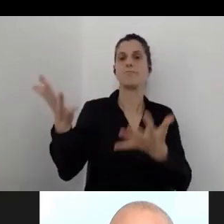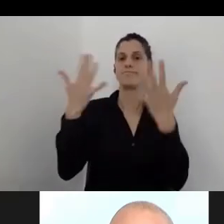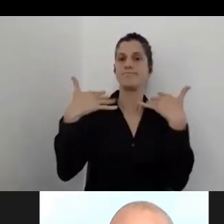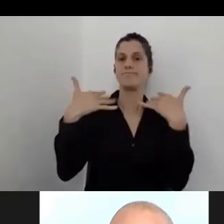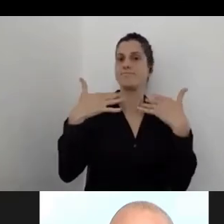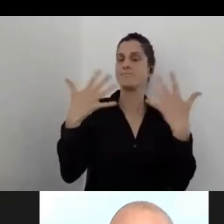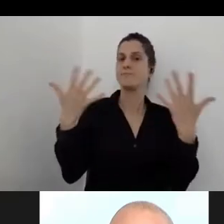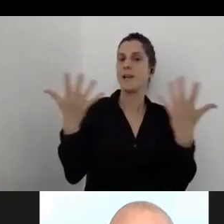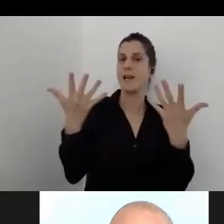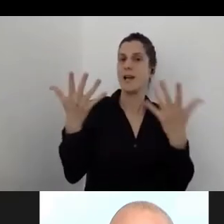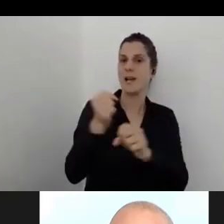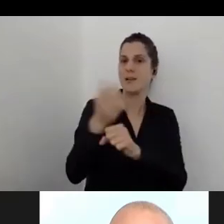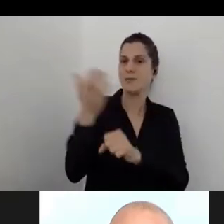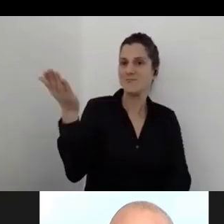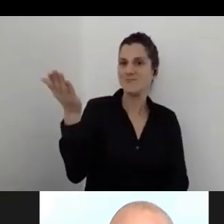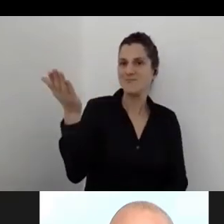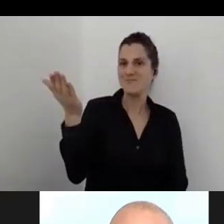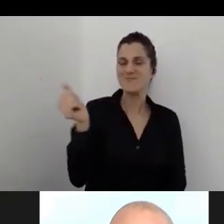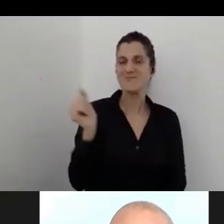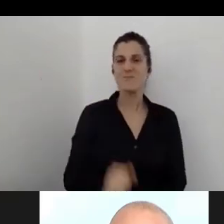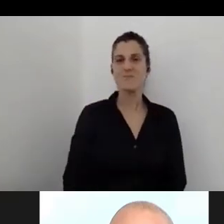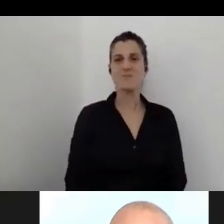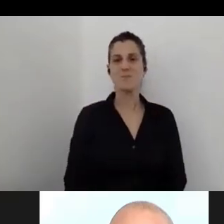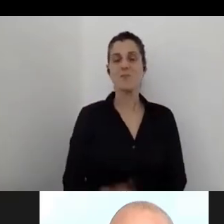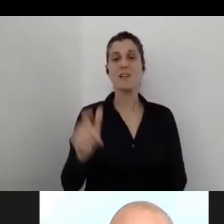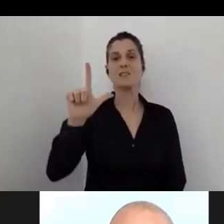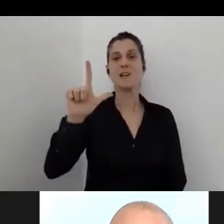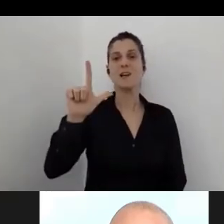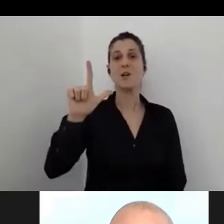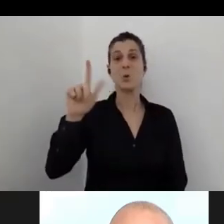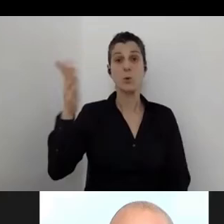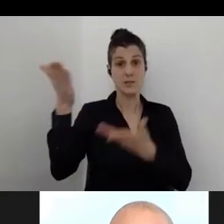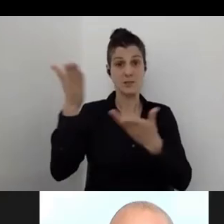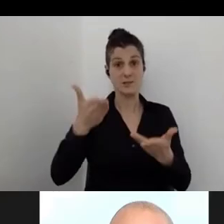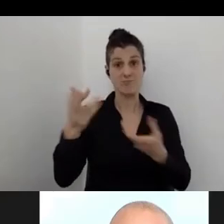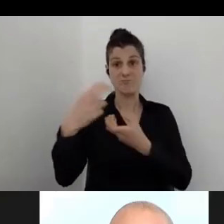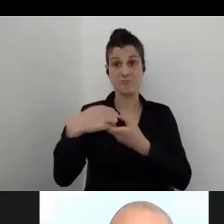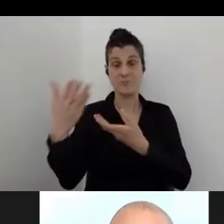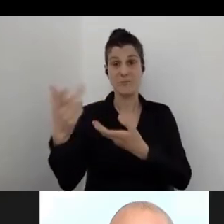So Luis, if you can join us, I'll be glad.